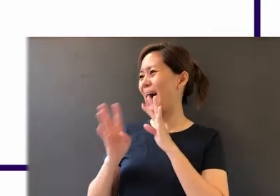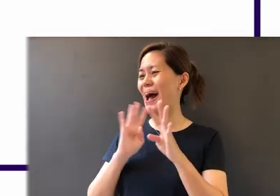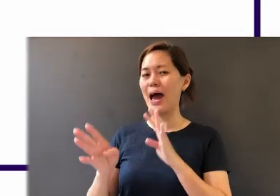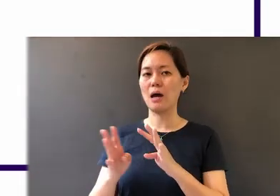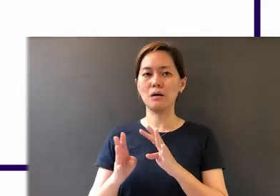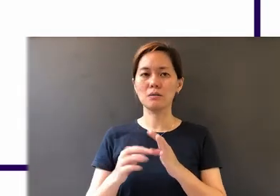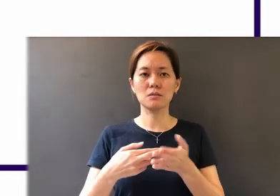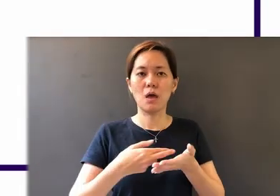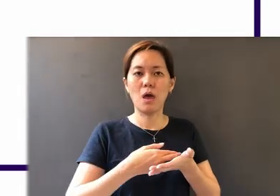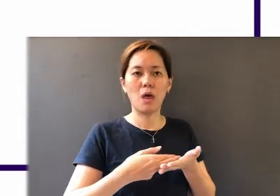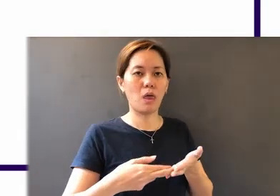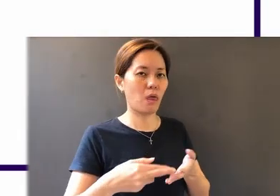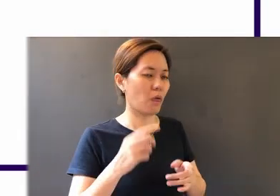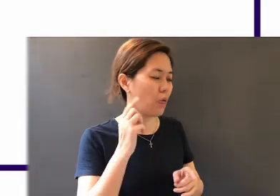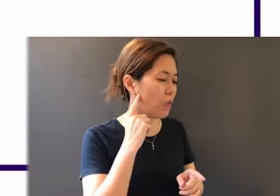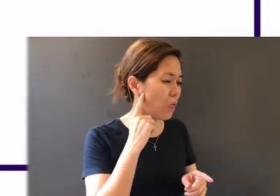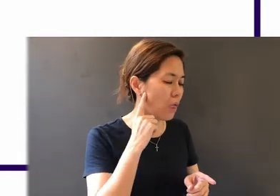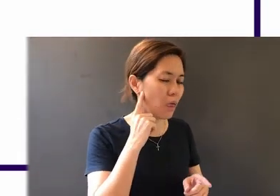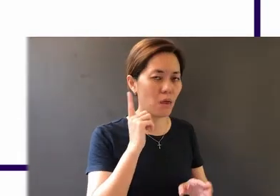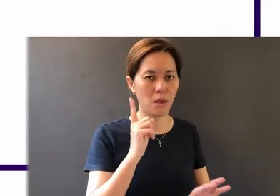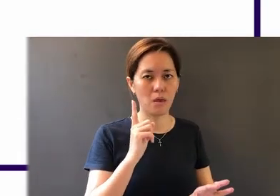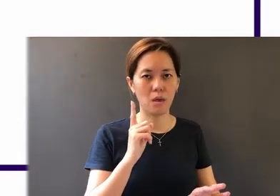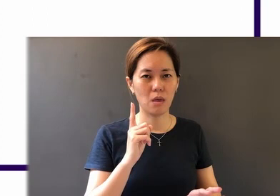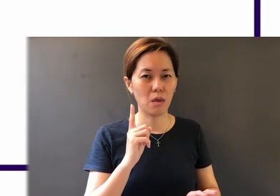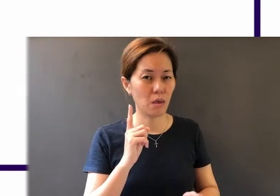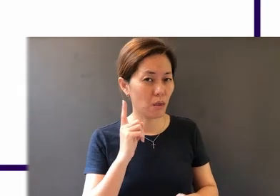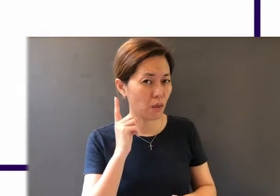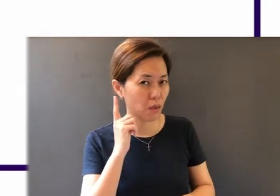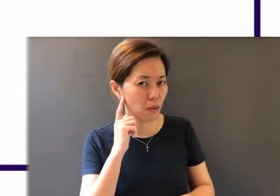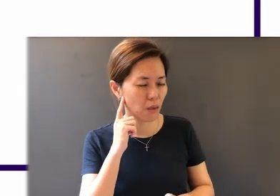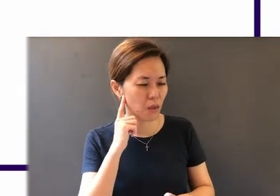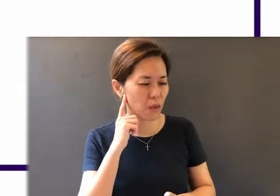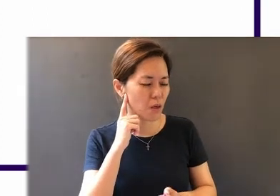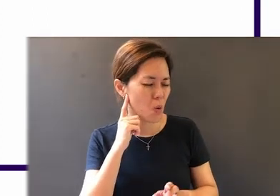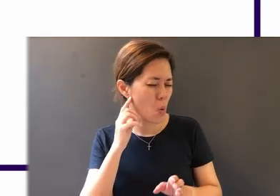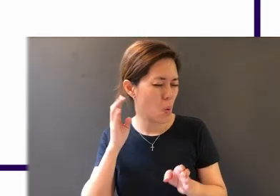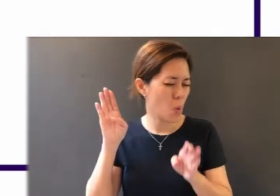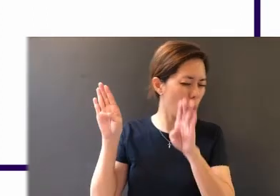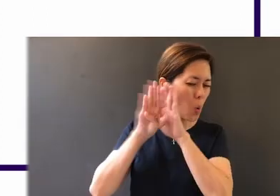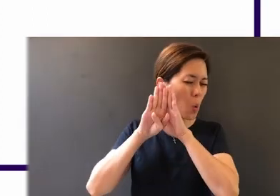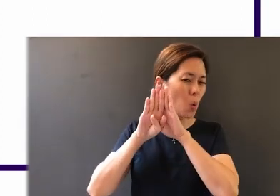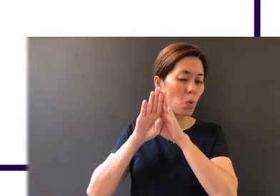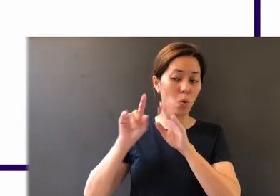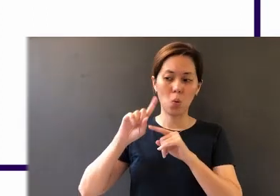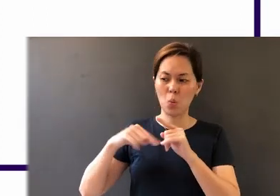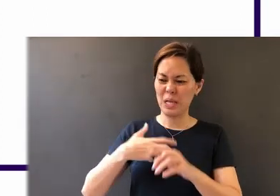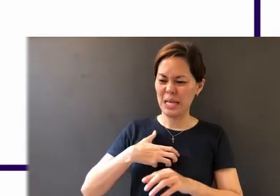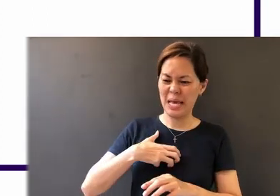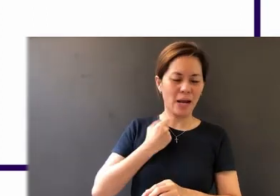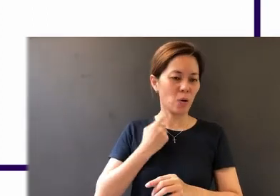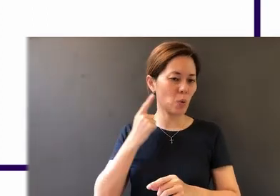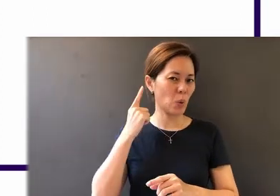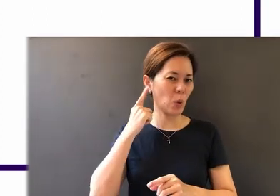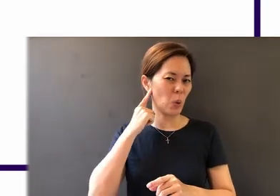and never is the ear more firmly closed than when anger takes over."